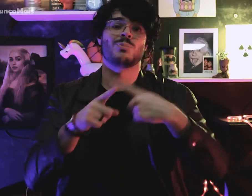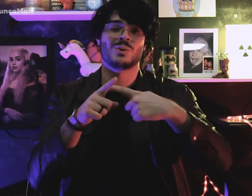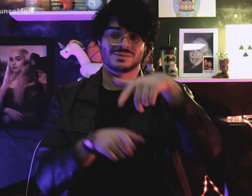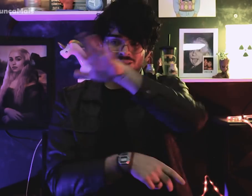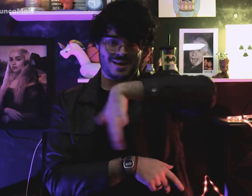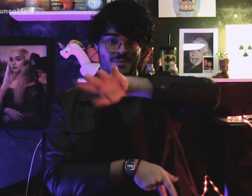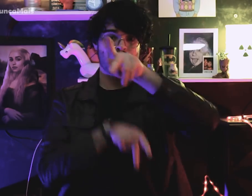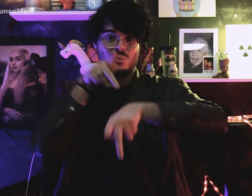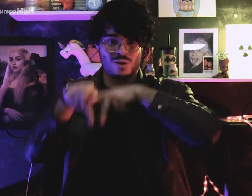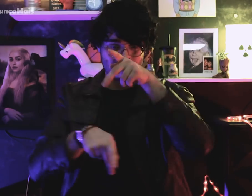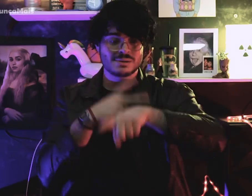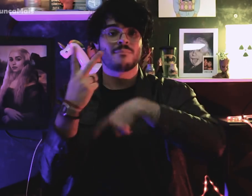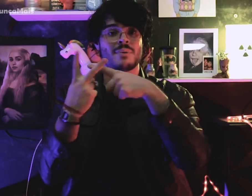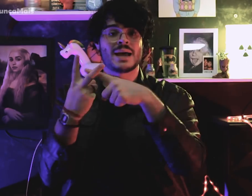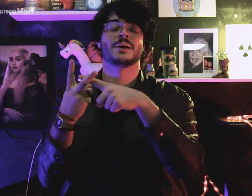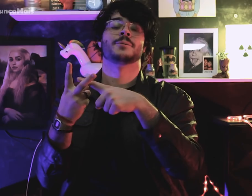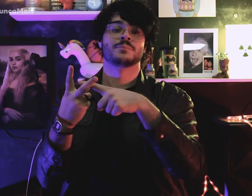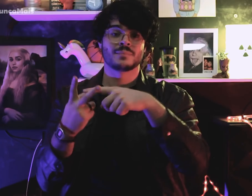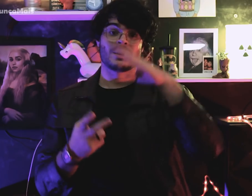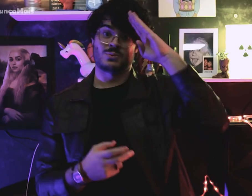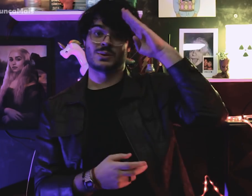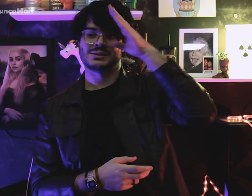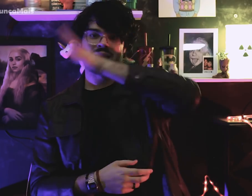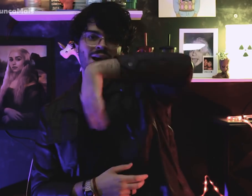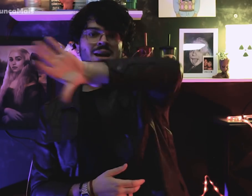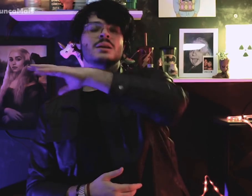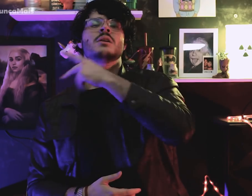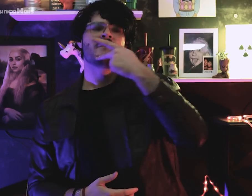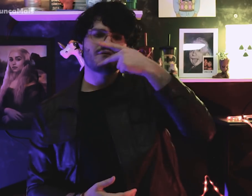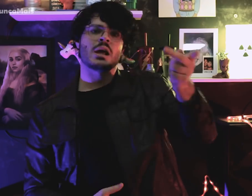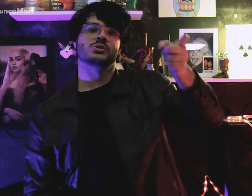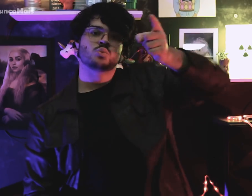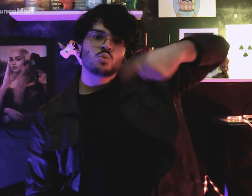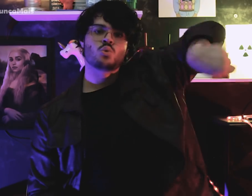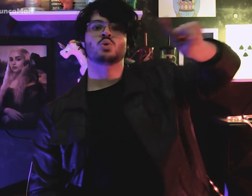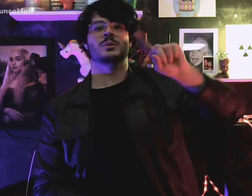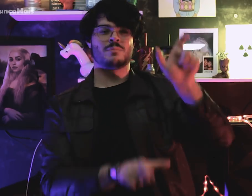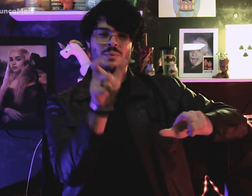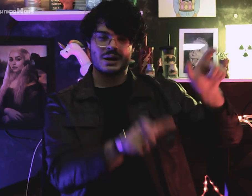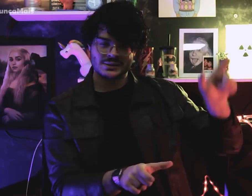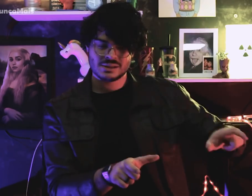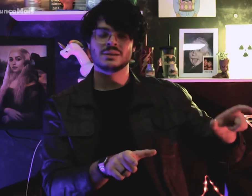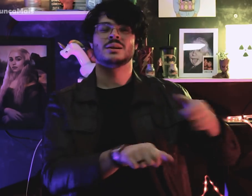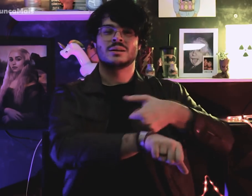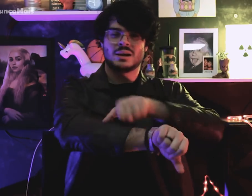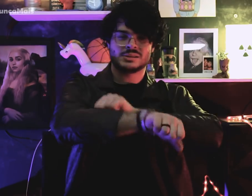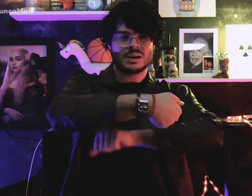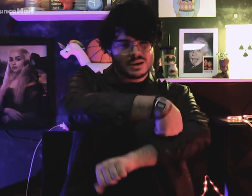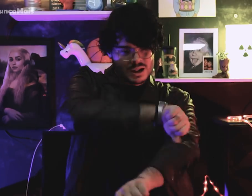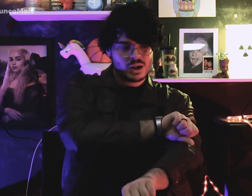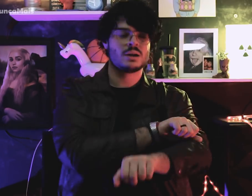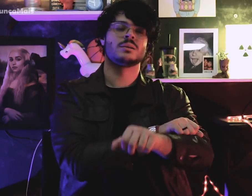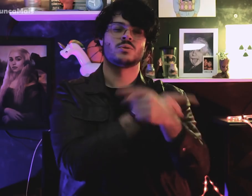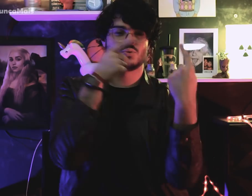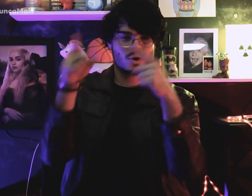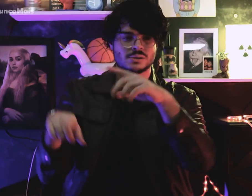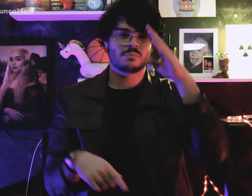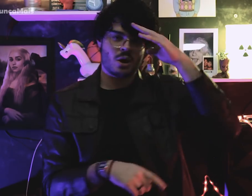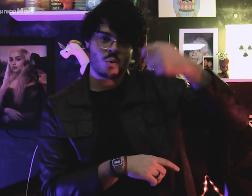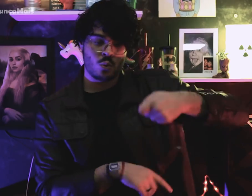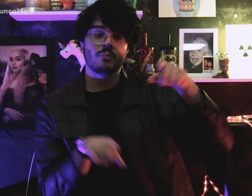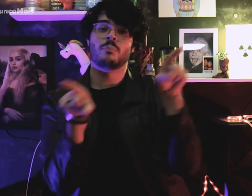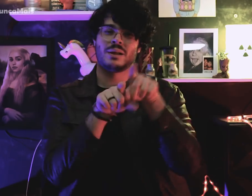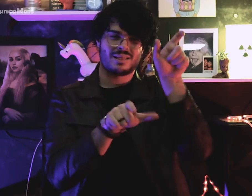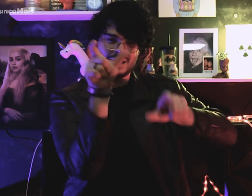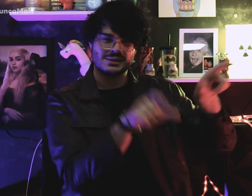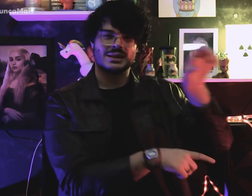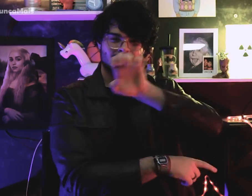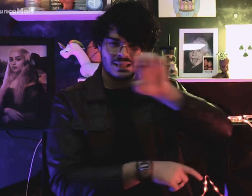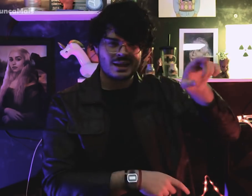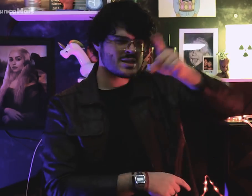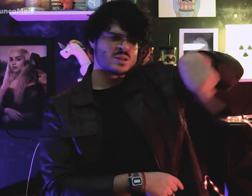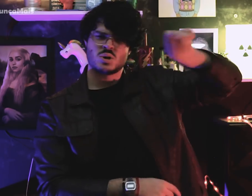pois os civis e os militares consideravam militantes opositores e esquerdistas